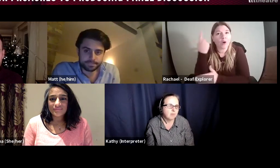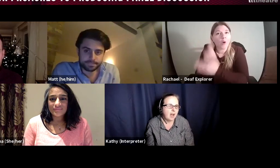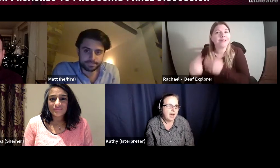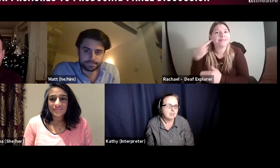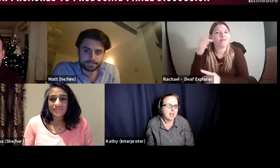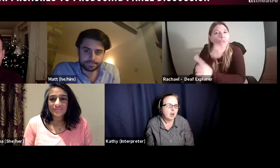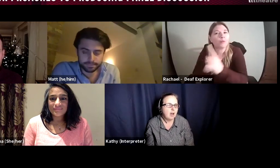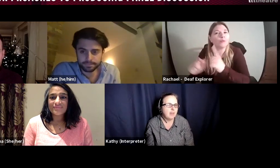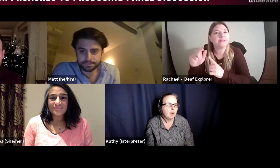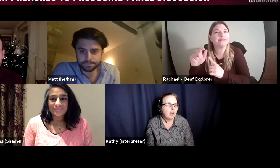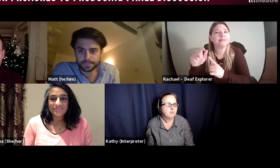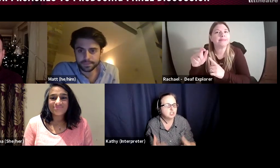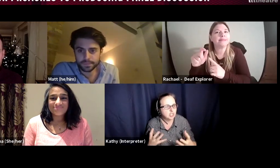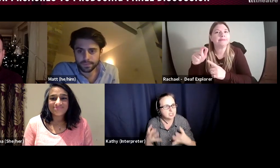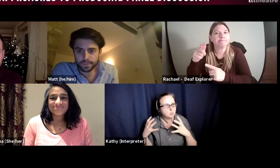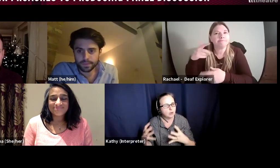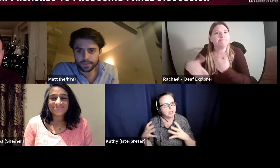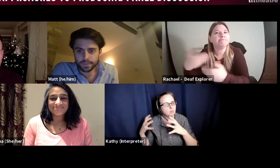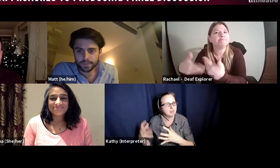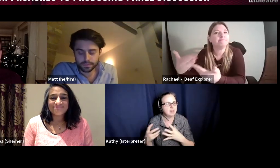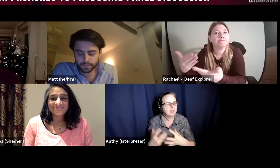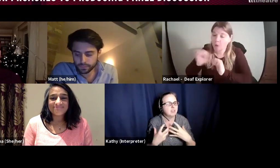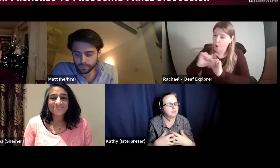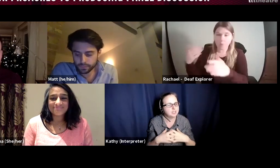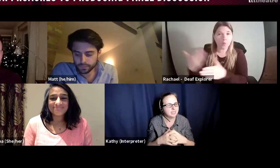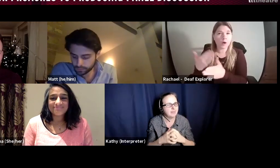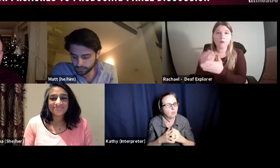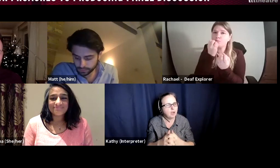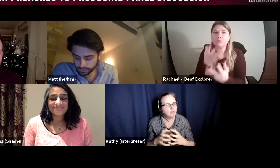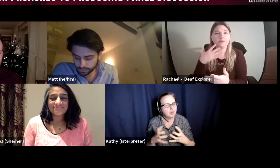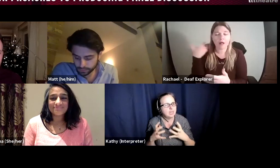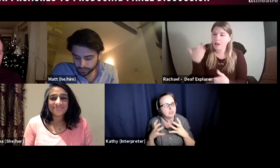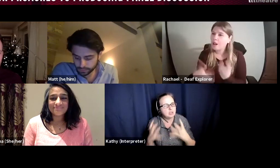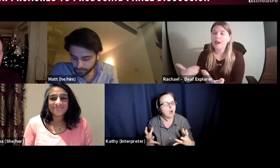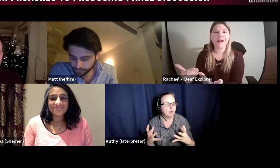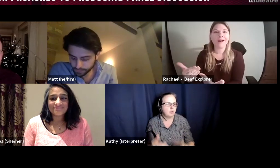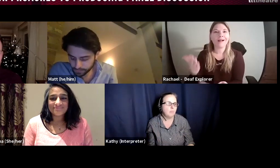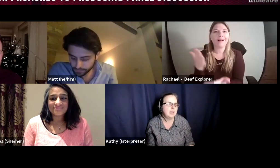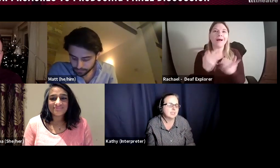and they kind of just were working within the deaf community and they weren't really known or being